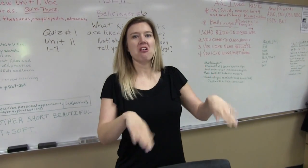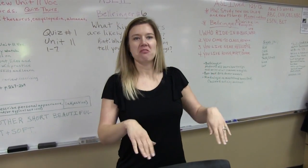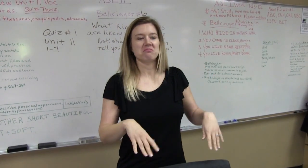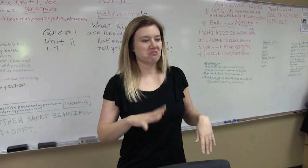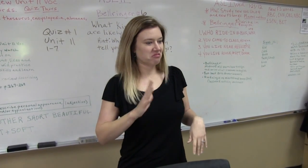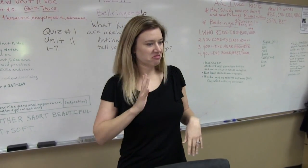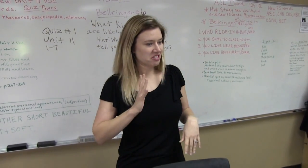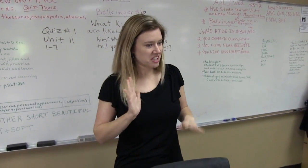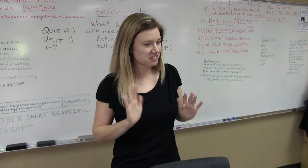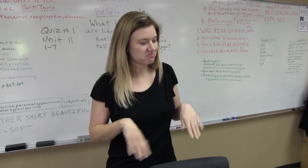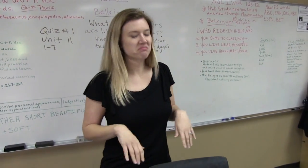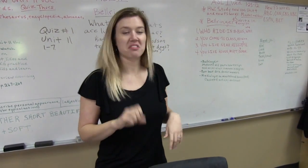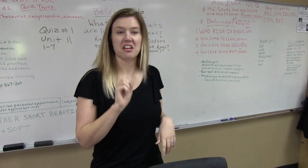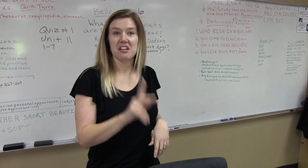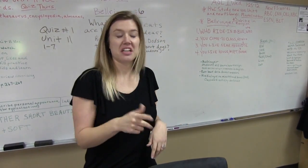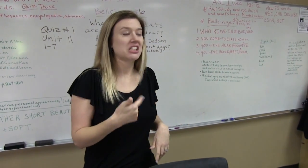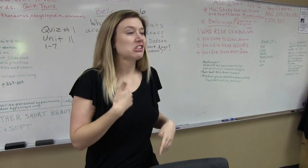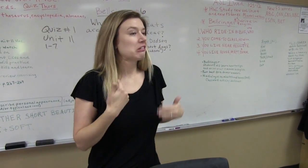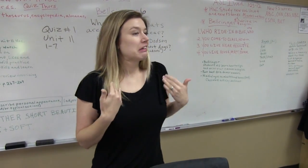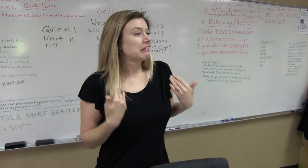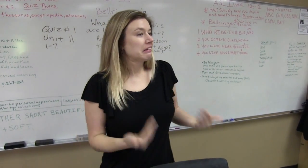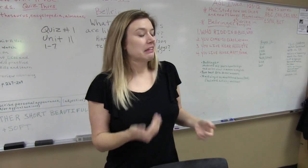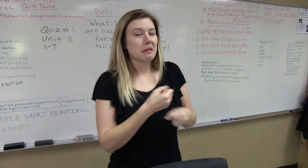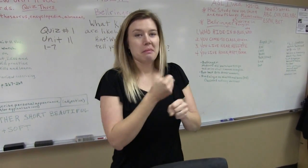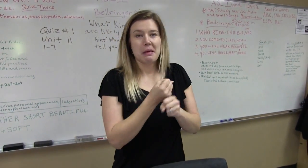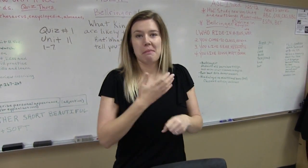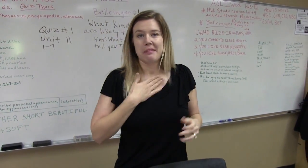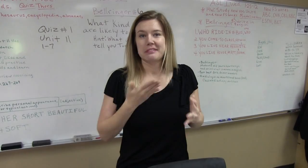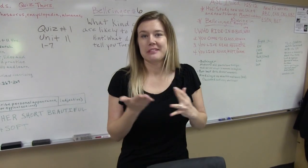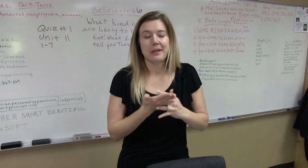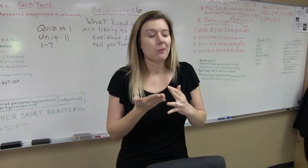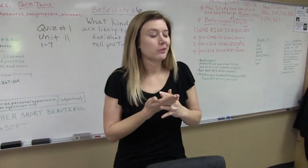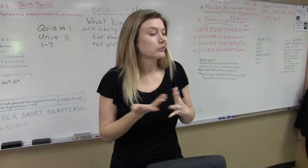catch the water. And so once everything was just dripping in the pots and pans I went